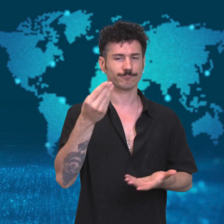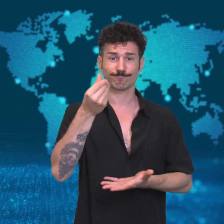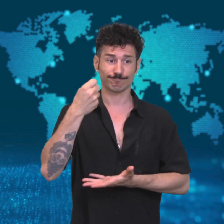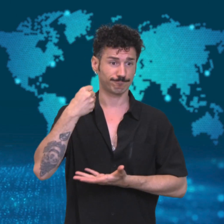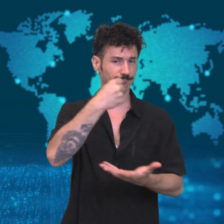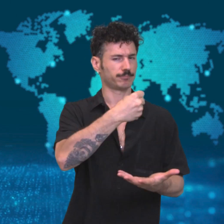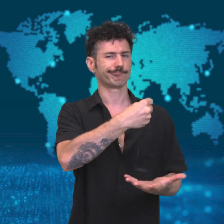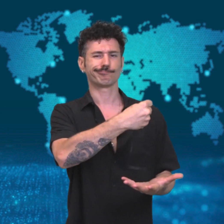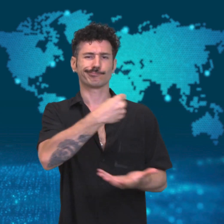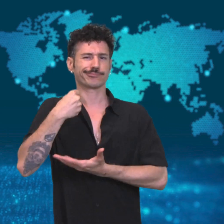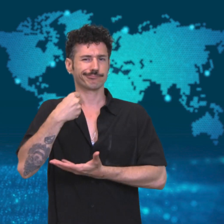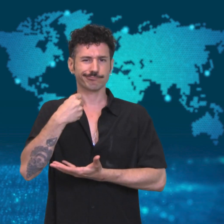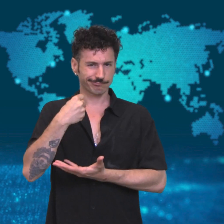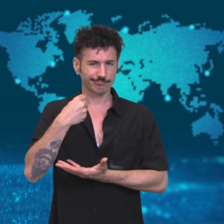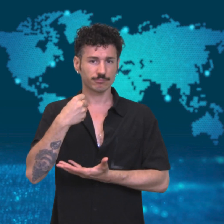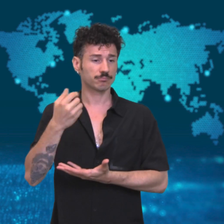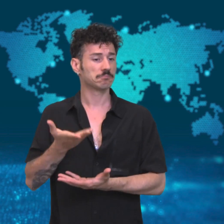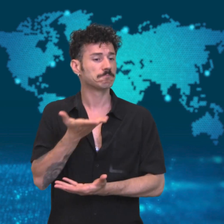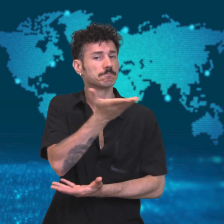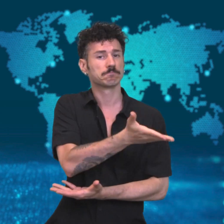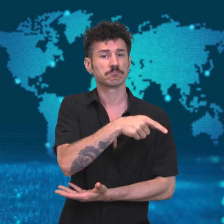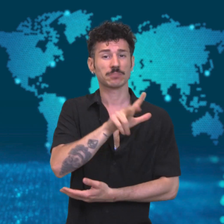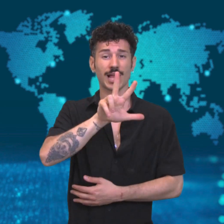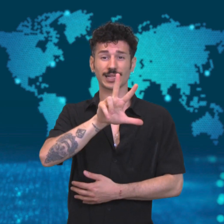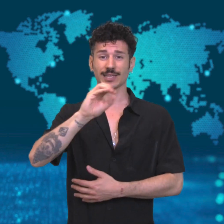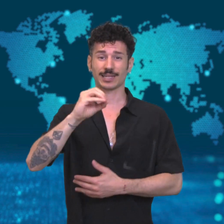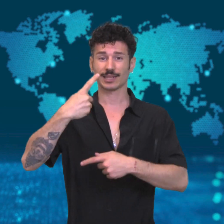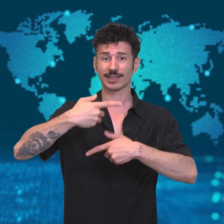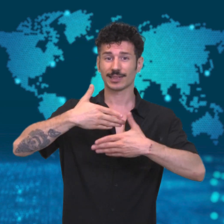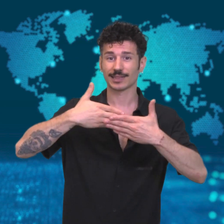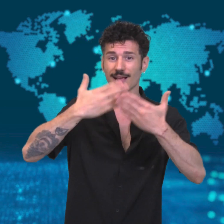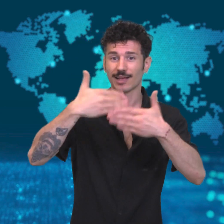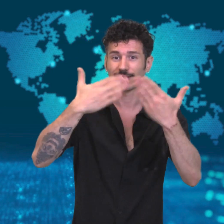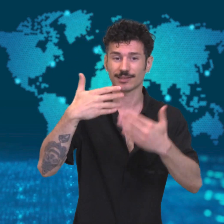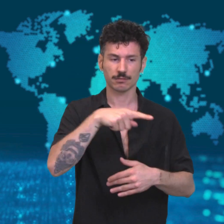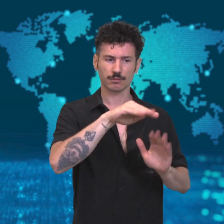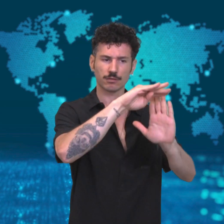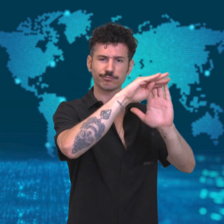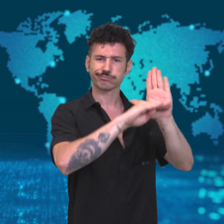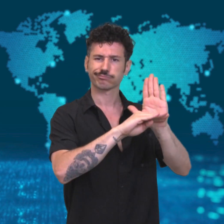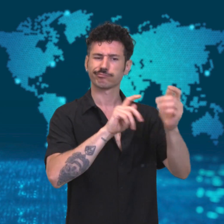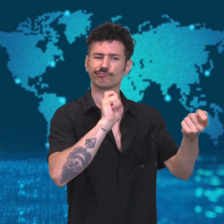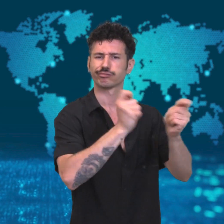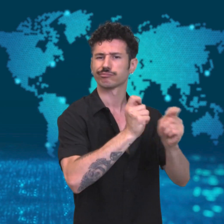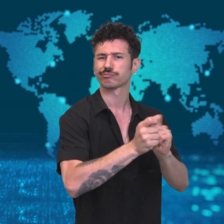He gave them 30 days to make major reforms or else